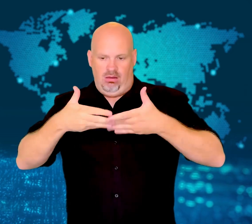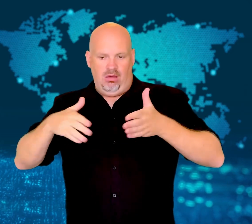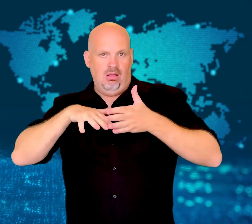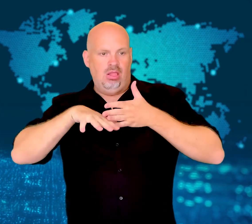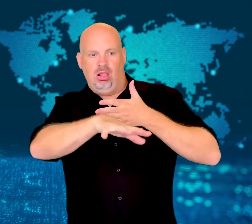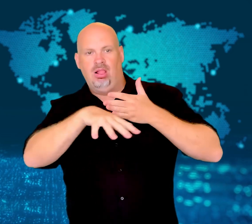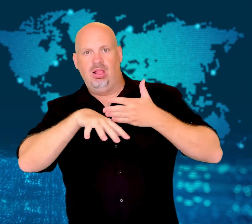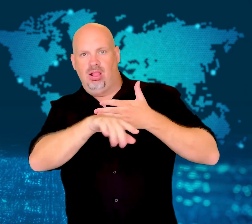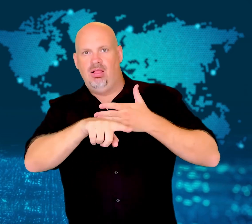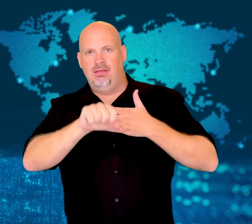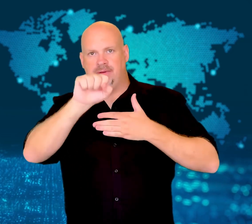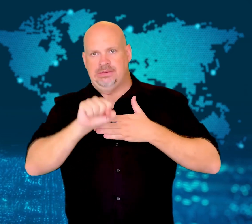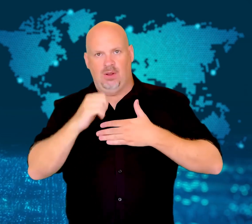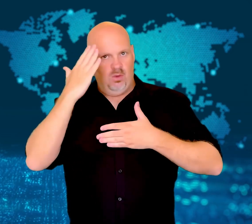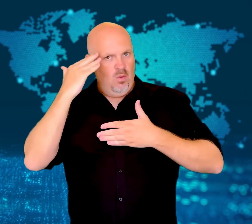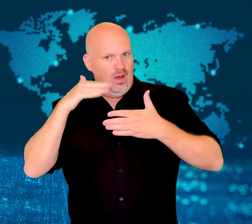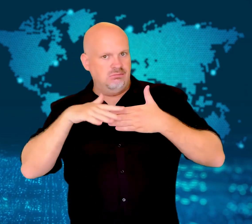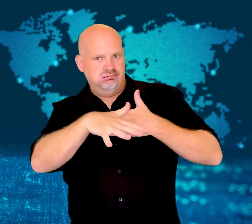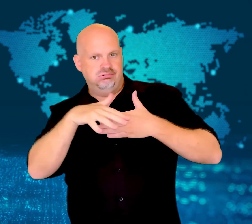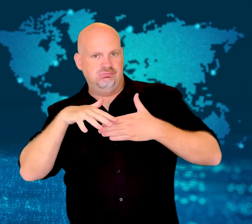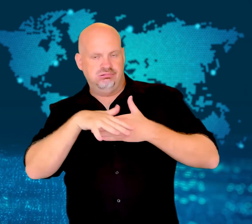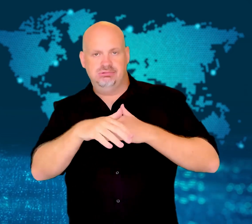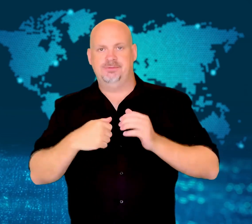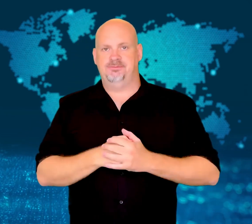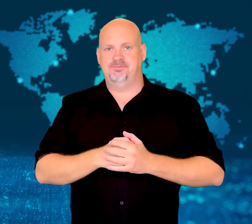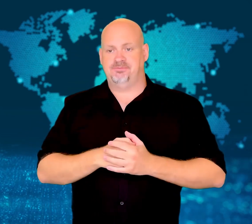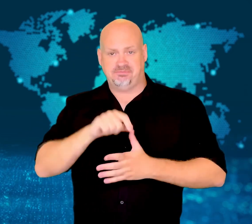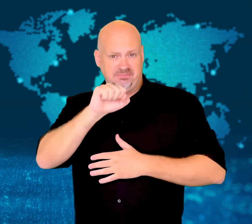to prevent flood damage.